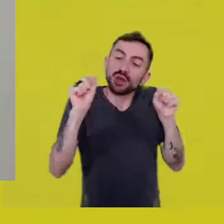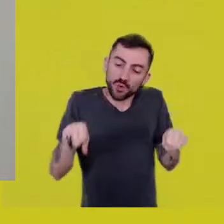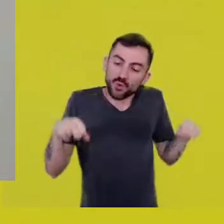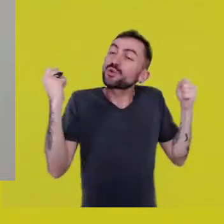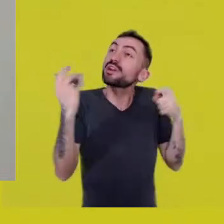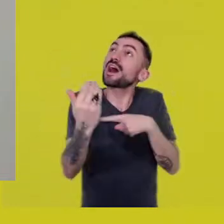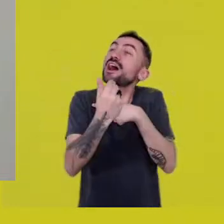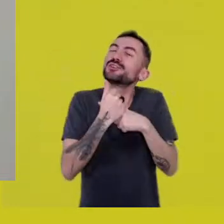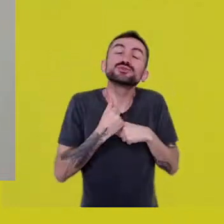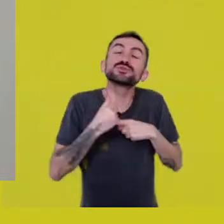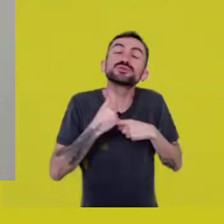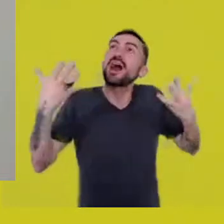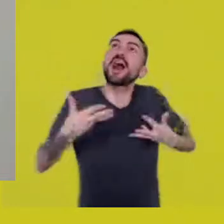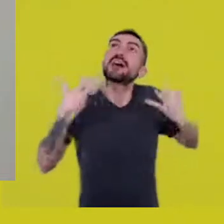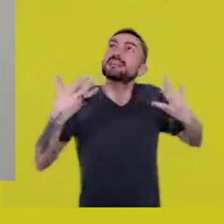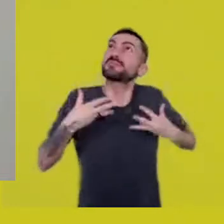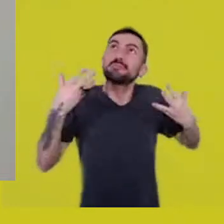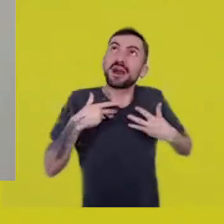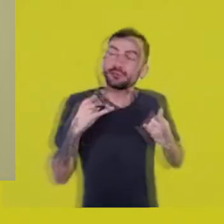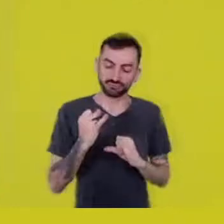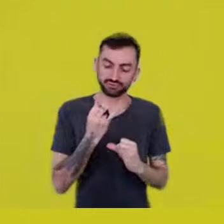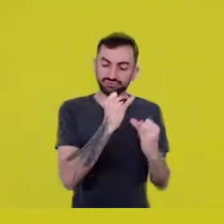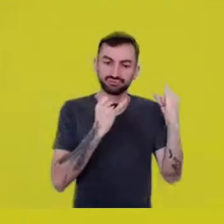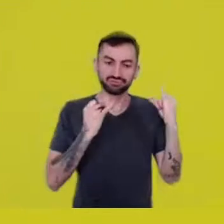So these yards, they’re healing yards.